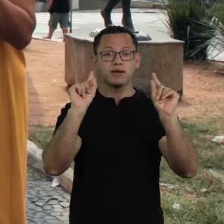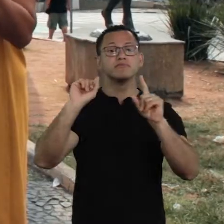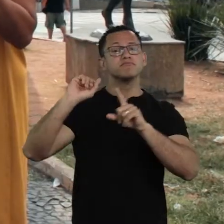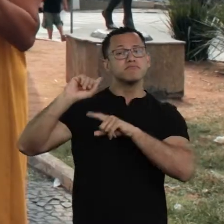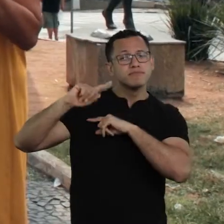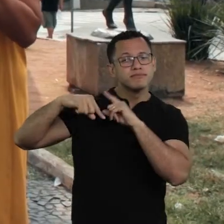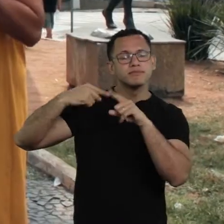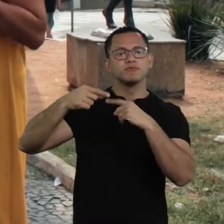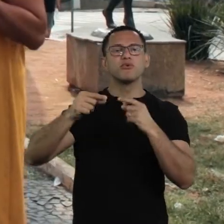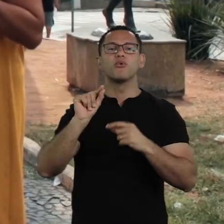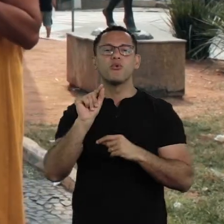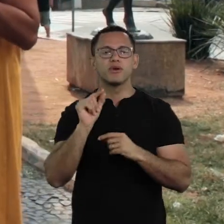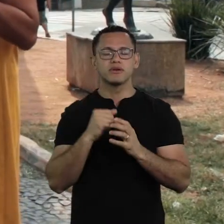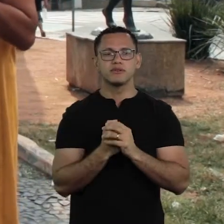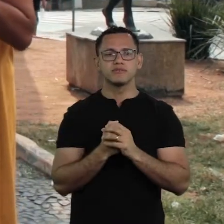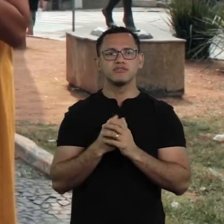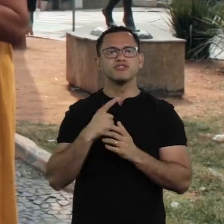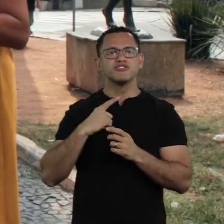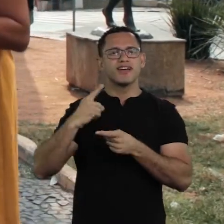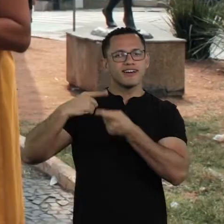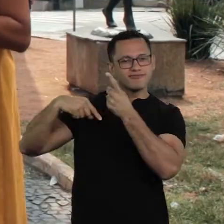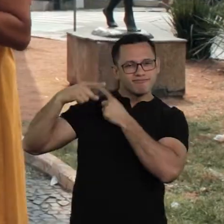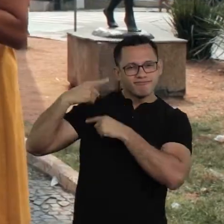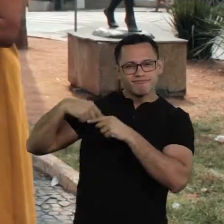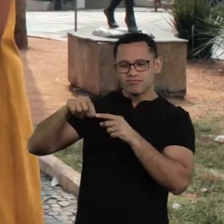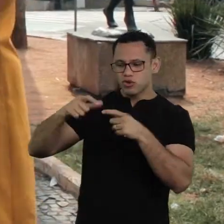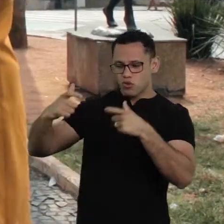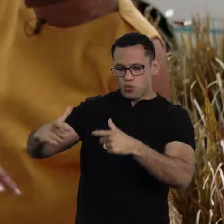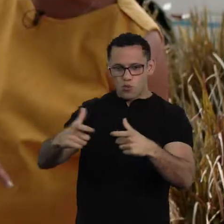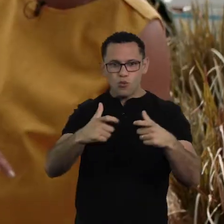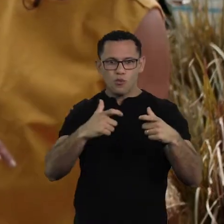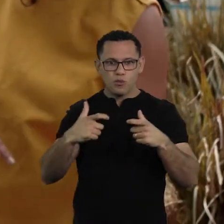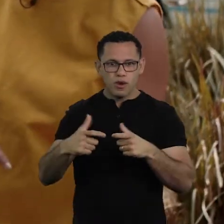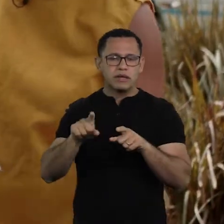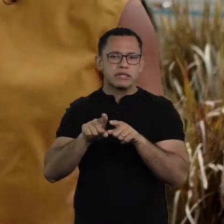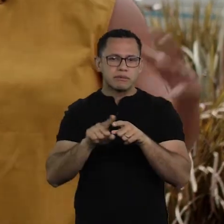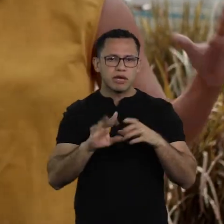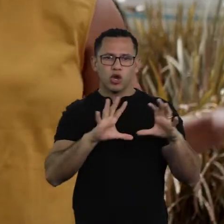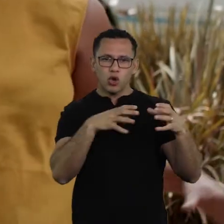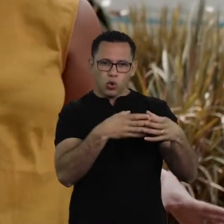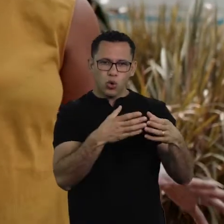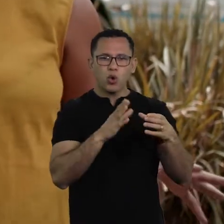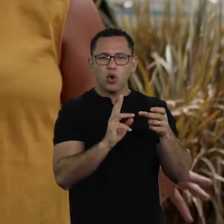and, suddenly another time, with archeologists and indigenous people,